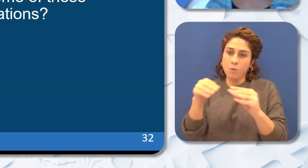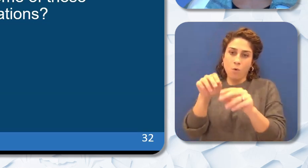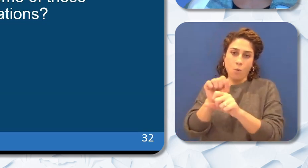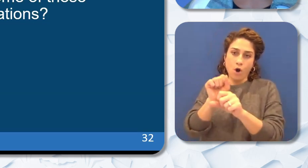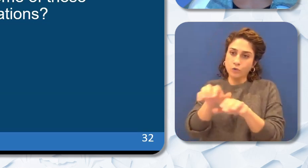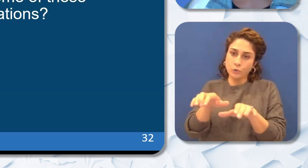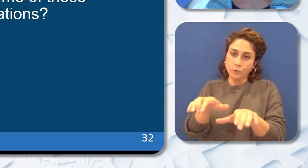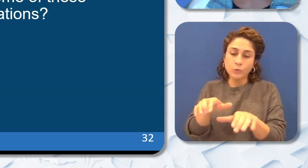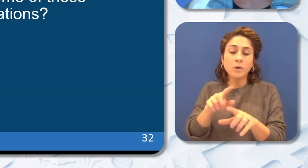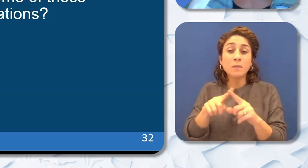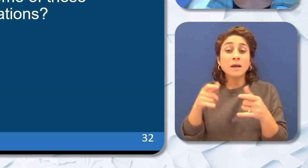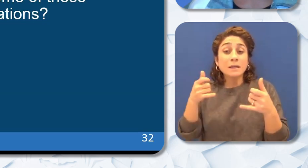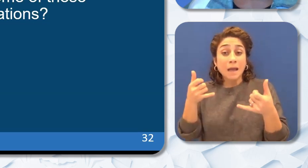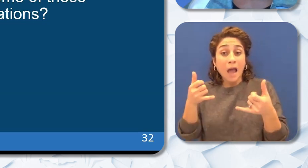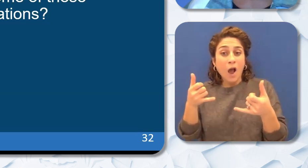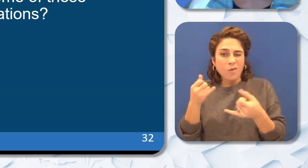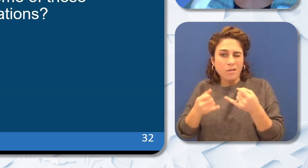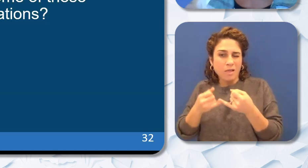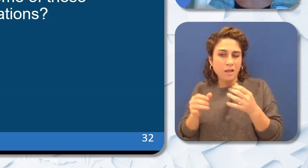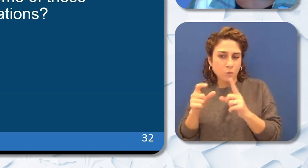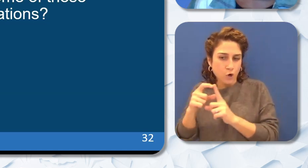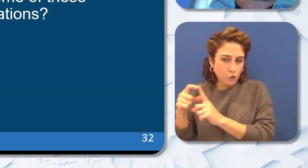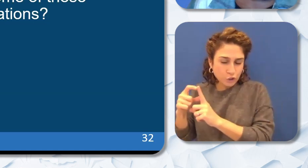you with the words of Thurgood Marshall as we think about centering and cultivating the